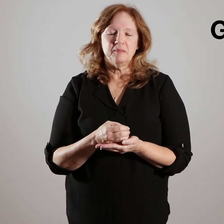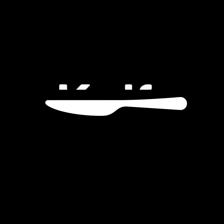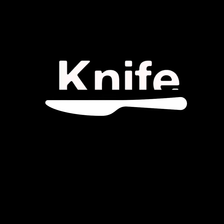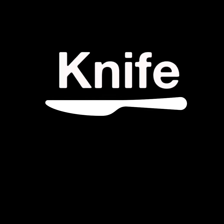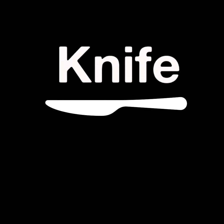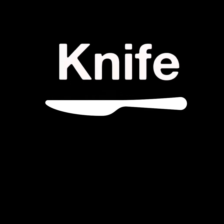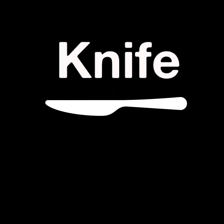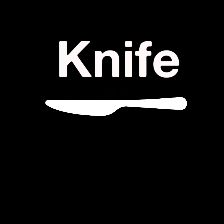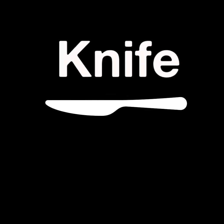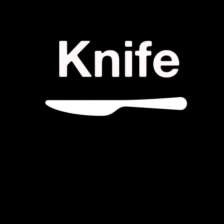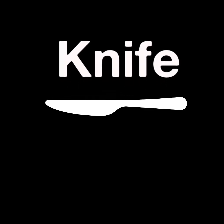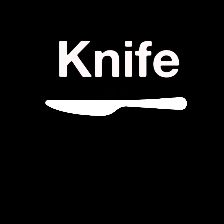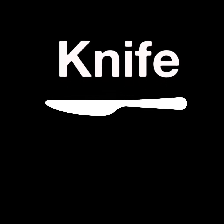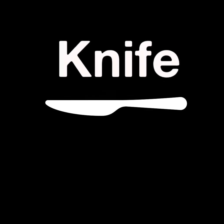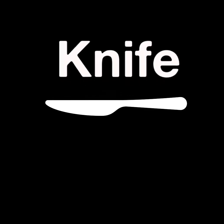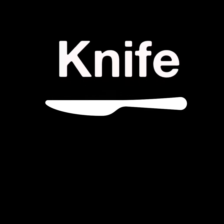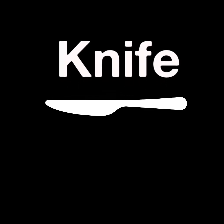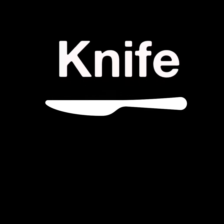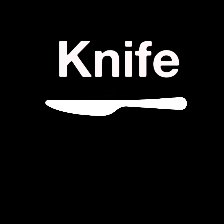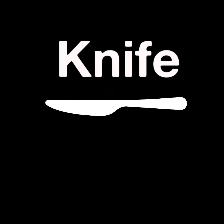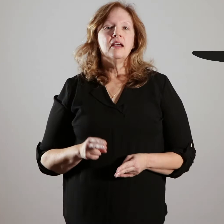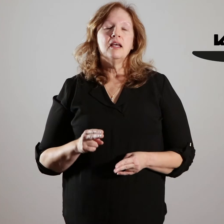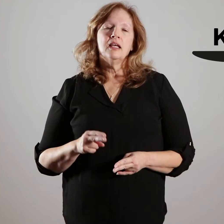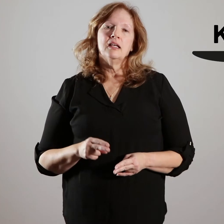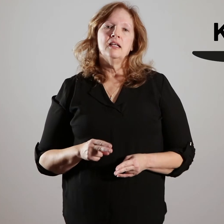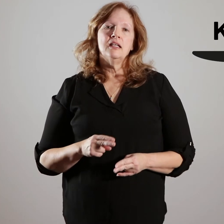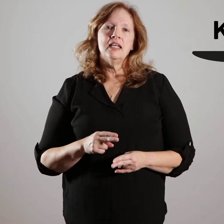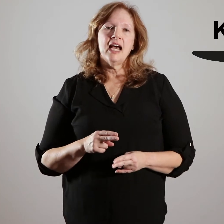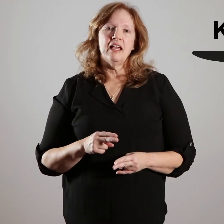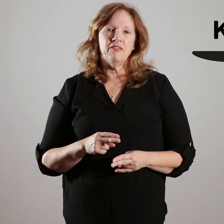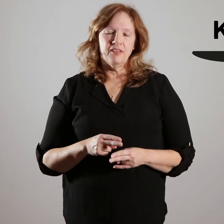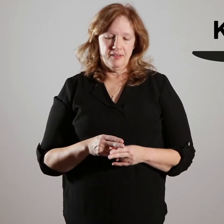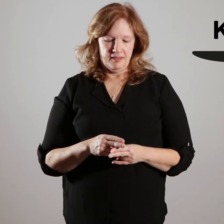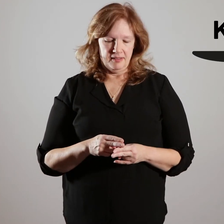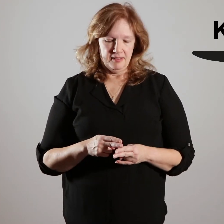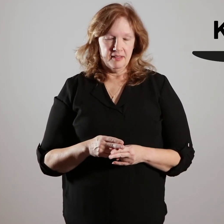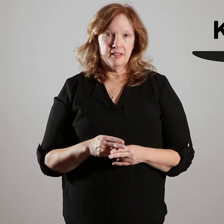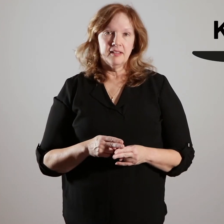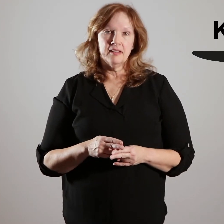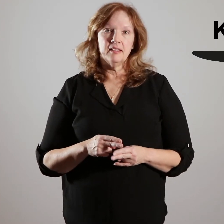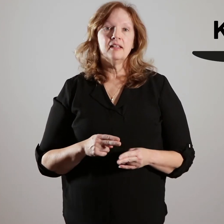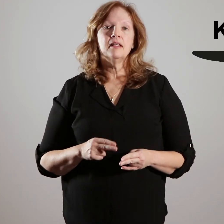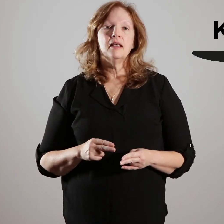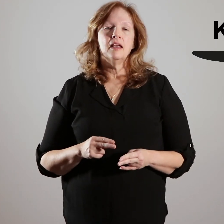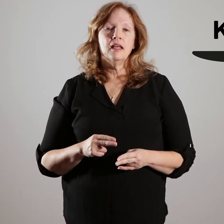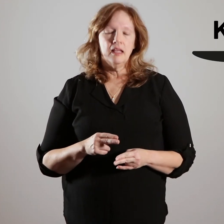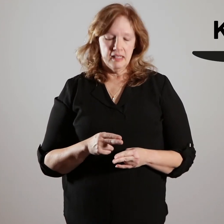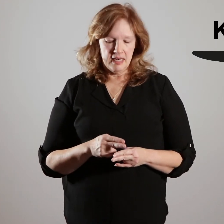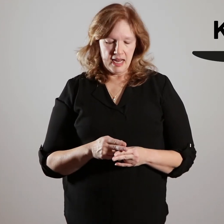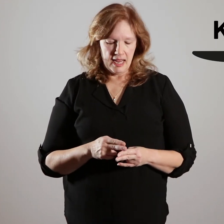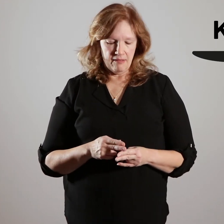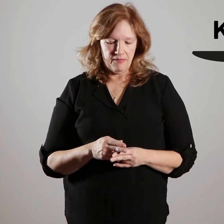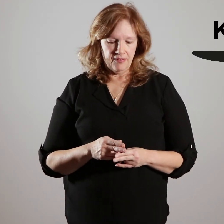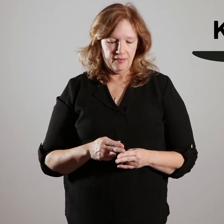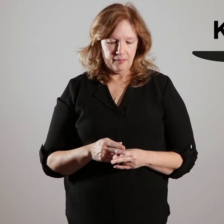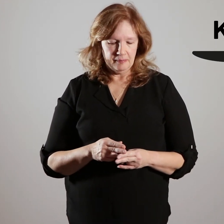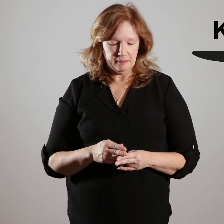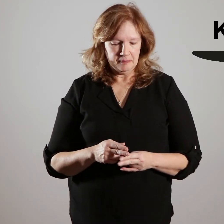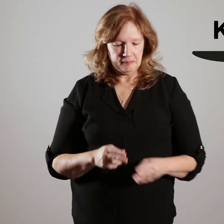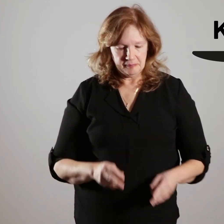[image] knife [person signing knife] knife